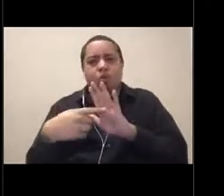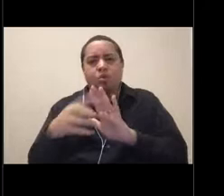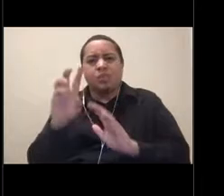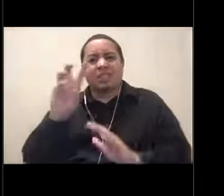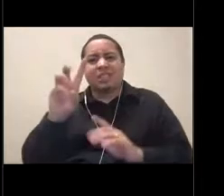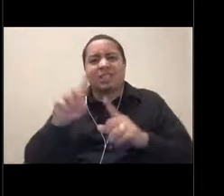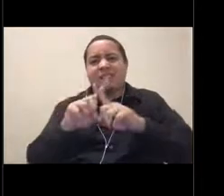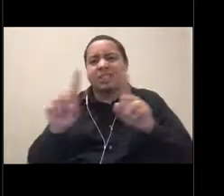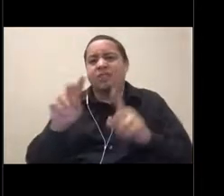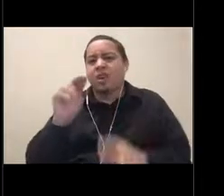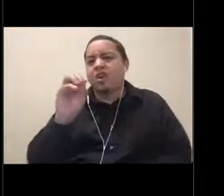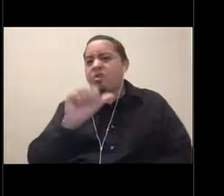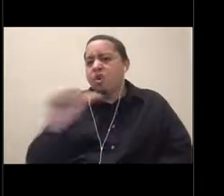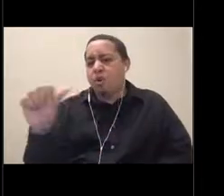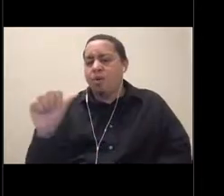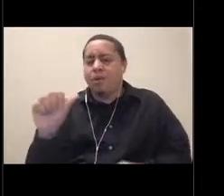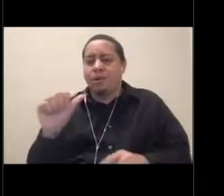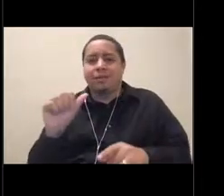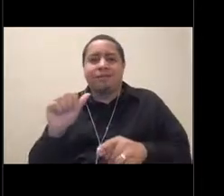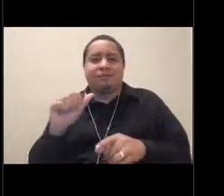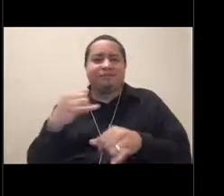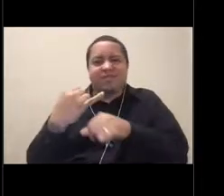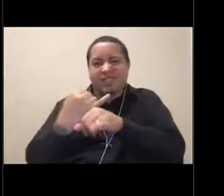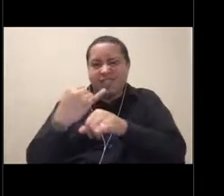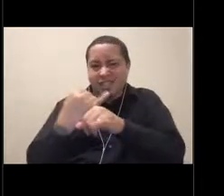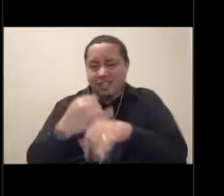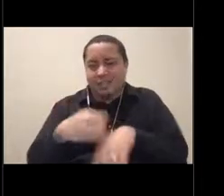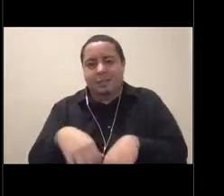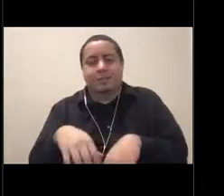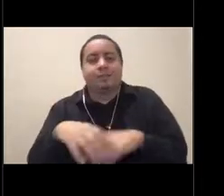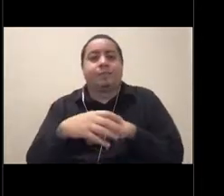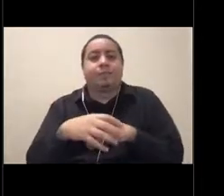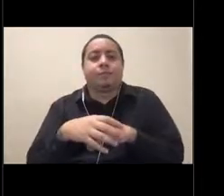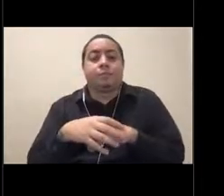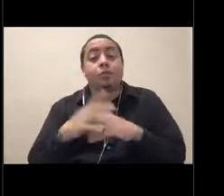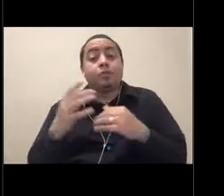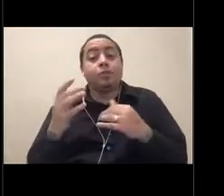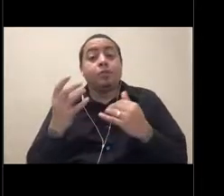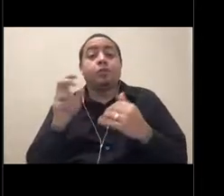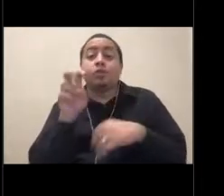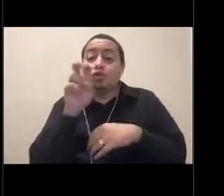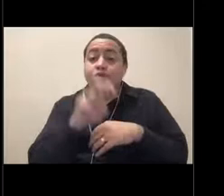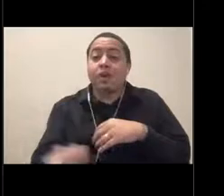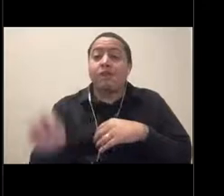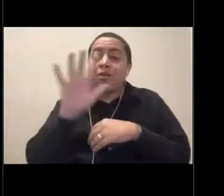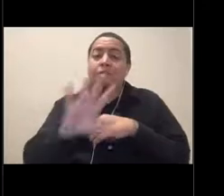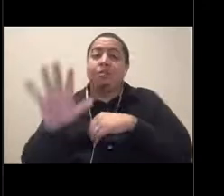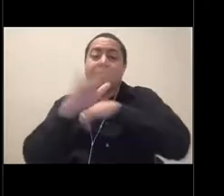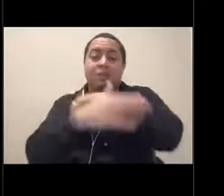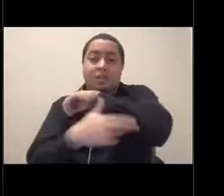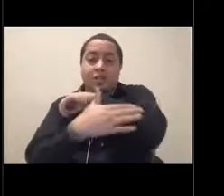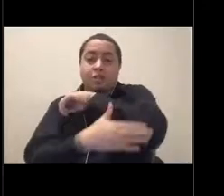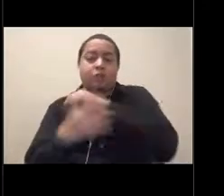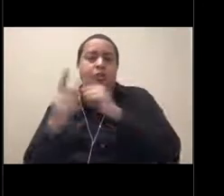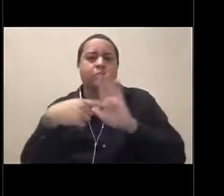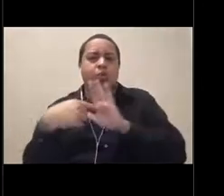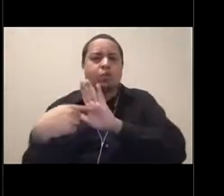during our NOAA Open House series. We are traveling virtually across the country to showcase some of the amazing places